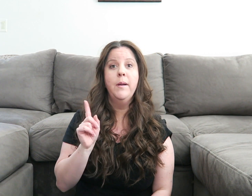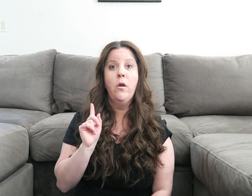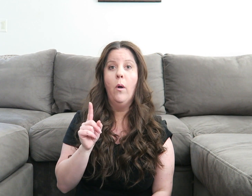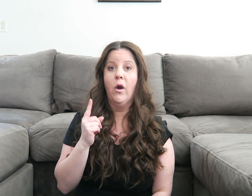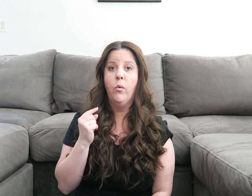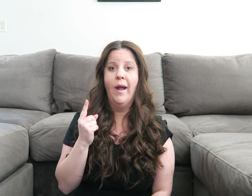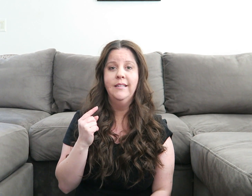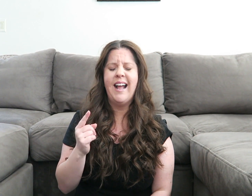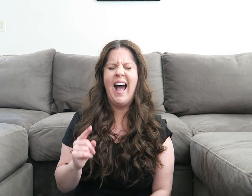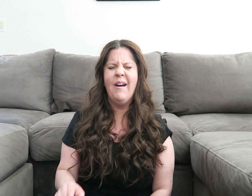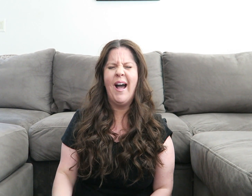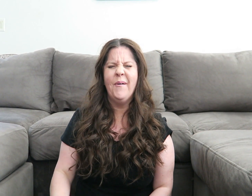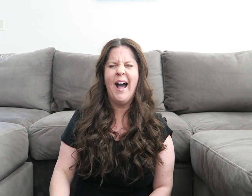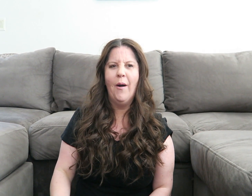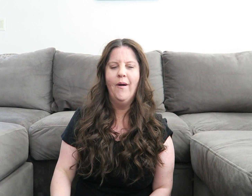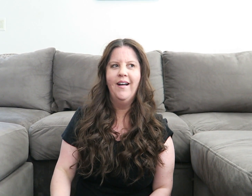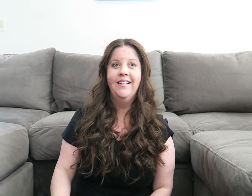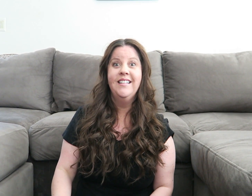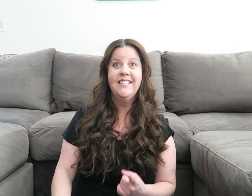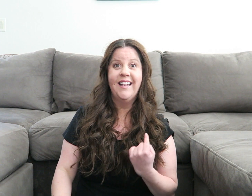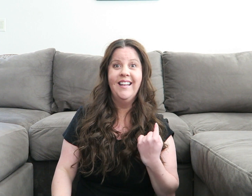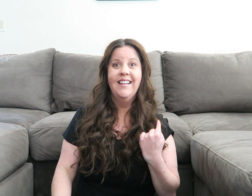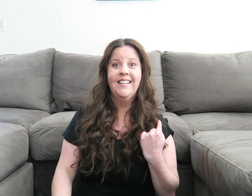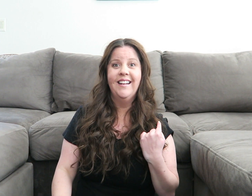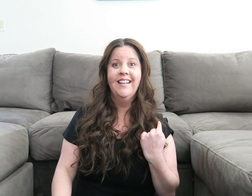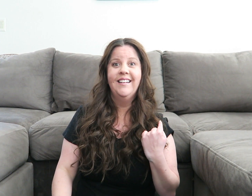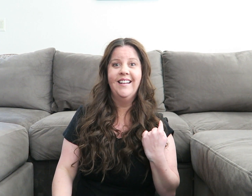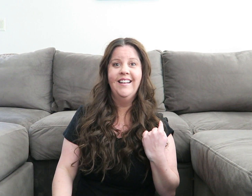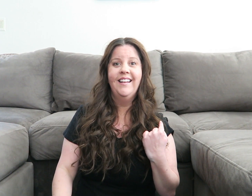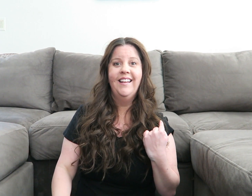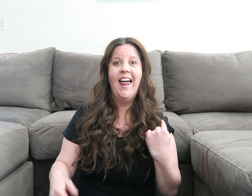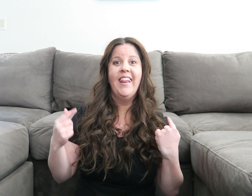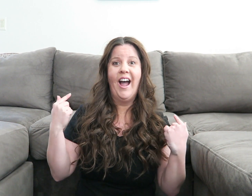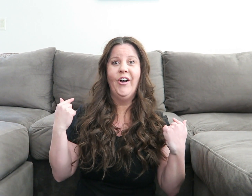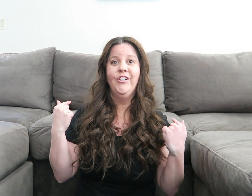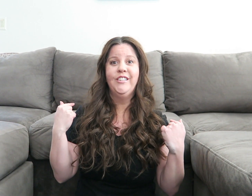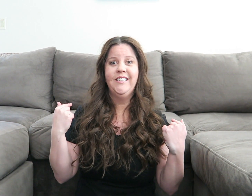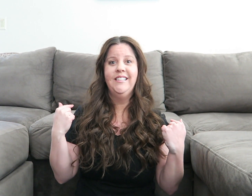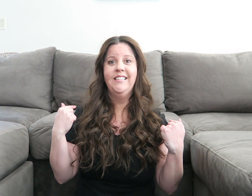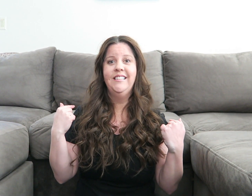They've been going crazy, ow, ow, ow See, see, see, that hurts!